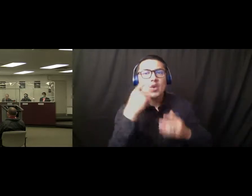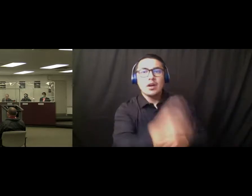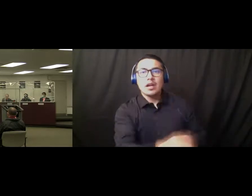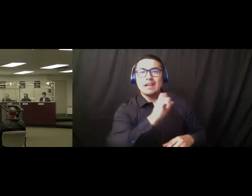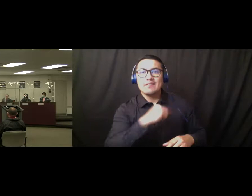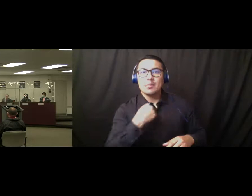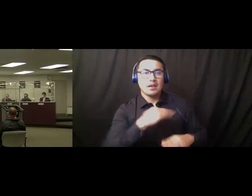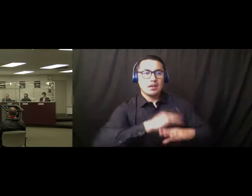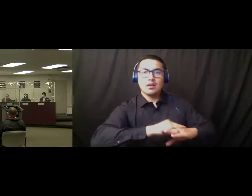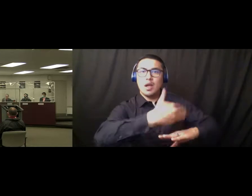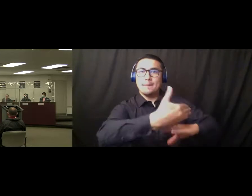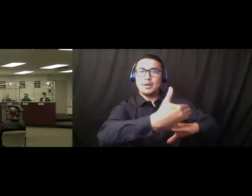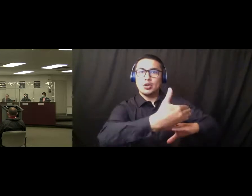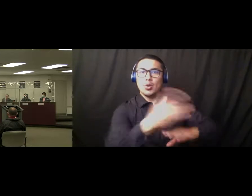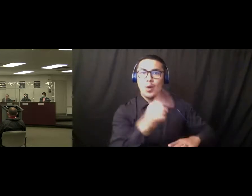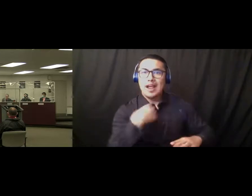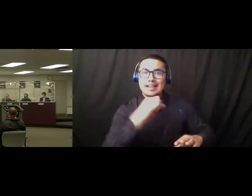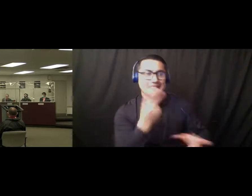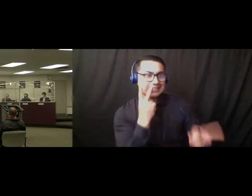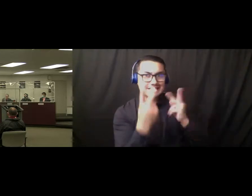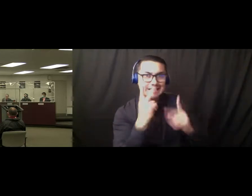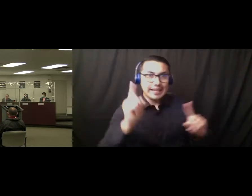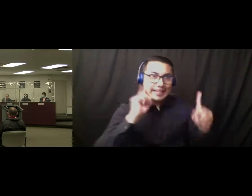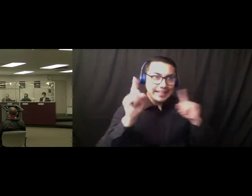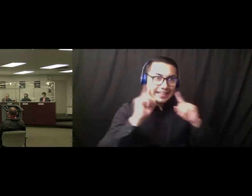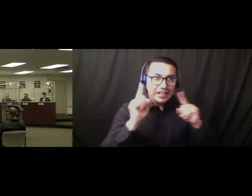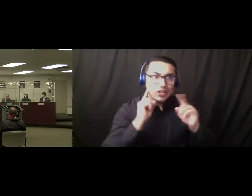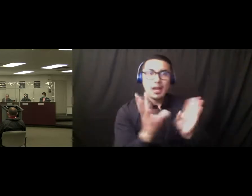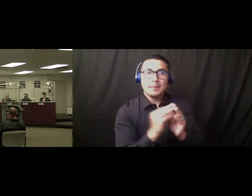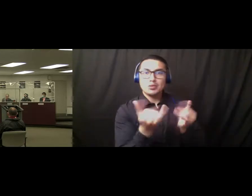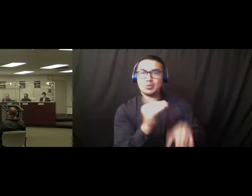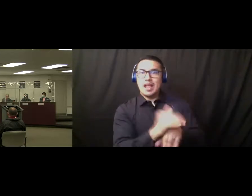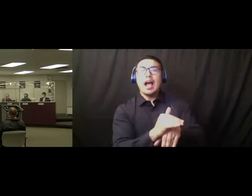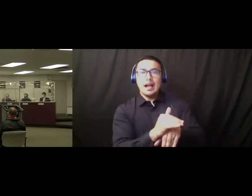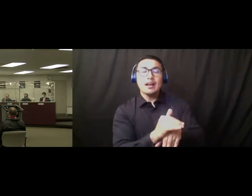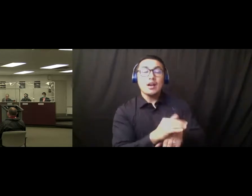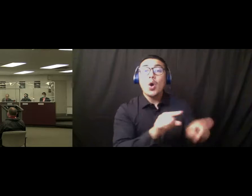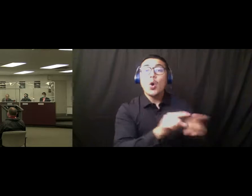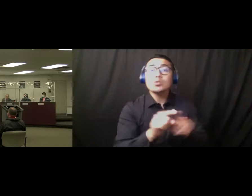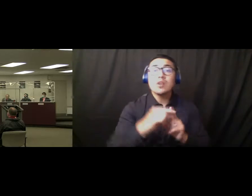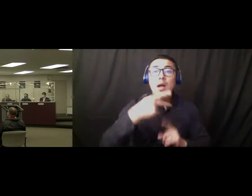so I could hear and see the meeting tonight. And also Patty, thank you for the shield by the